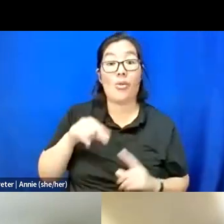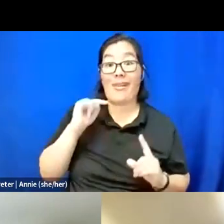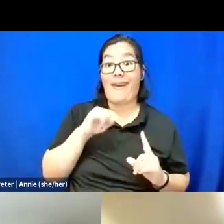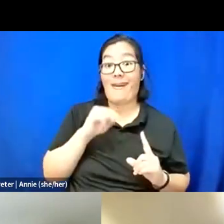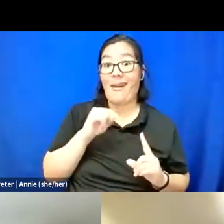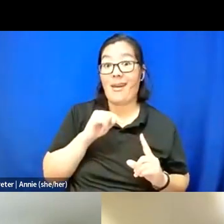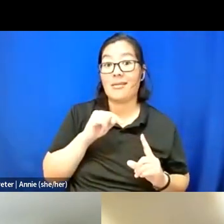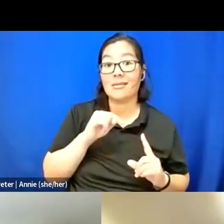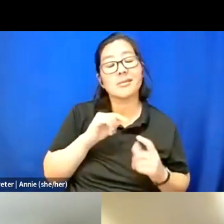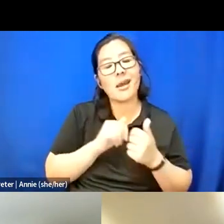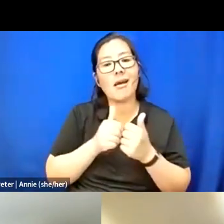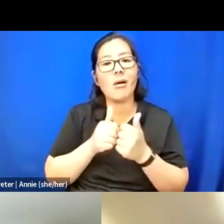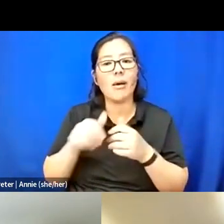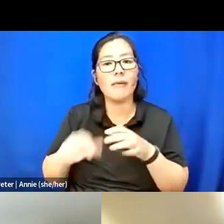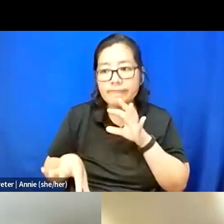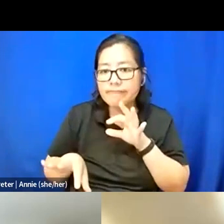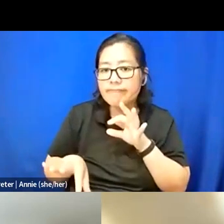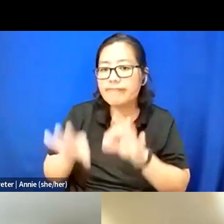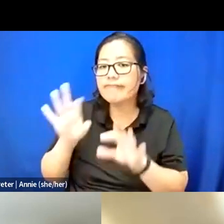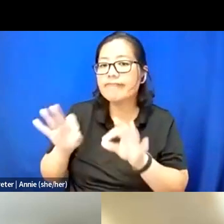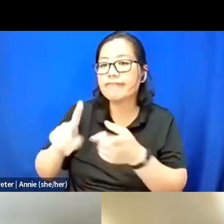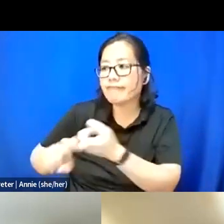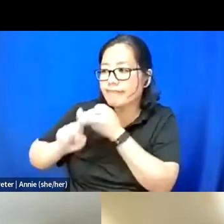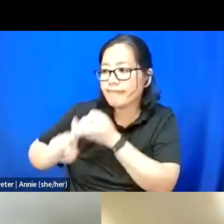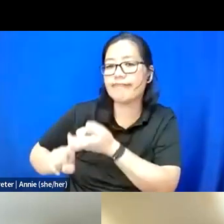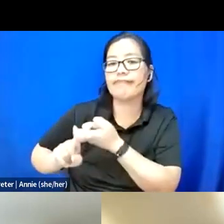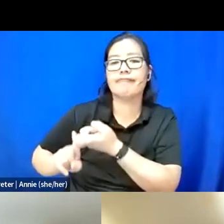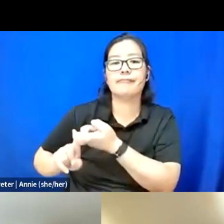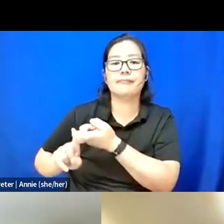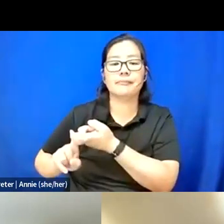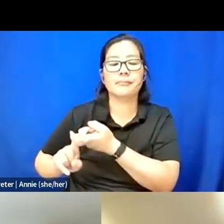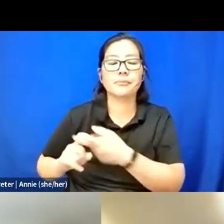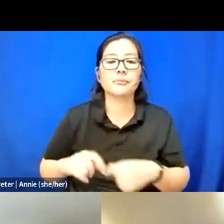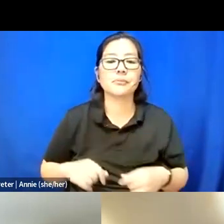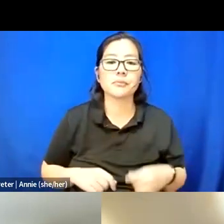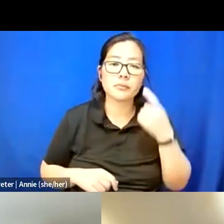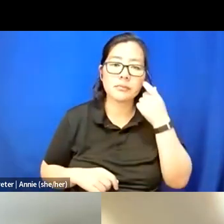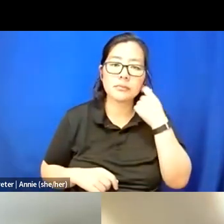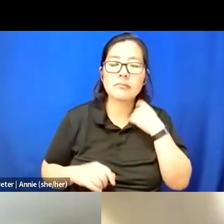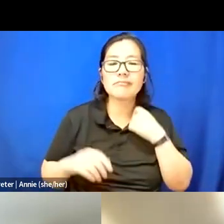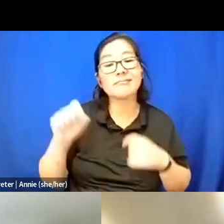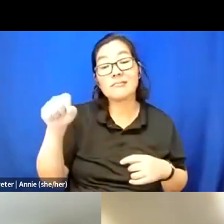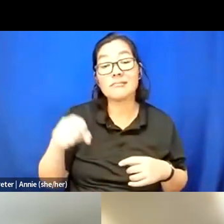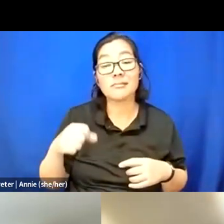And so, I think that has been a way that I found, like, friendship. But yeah, I think there's many ways I can answer the question.